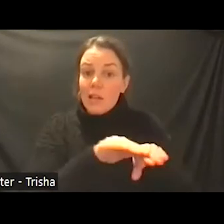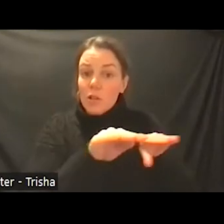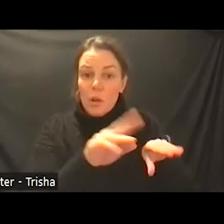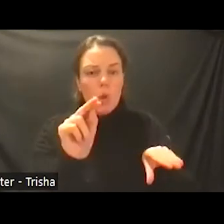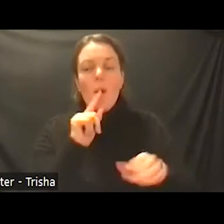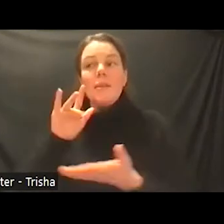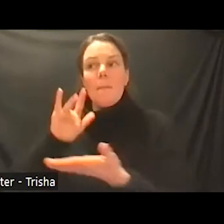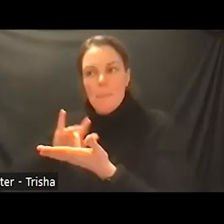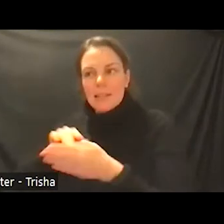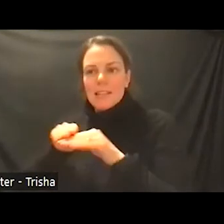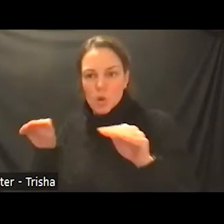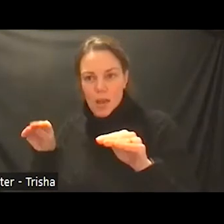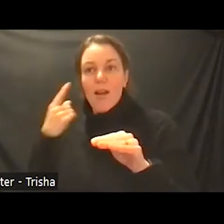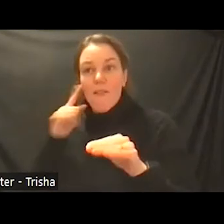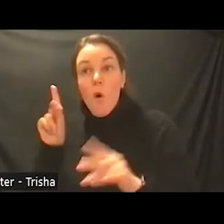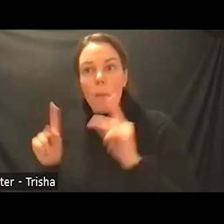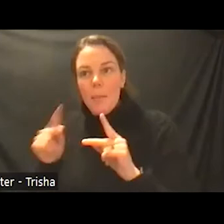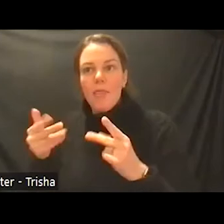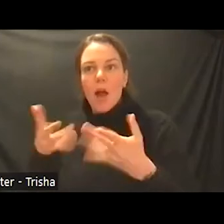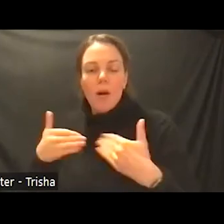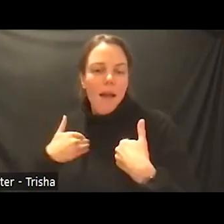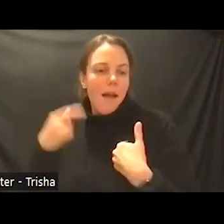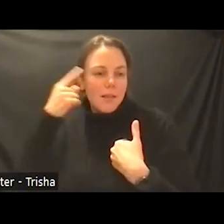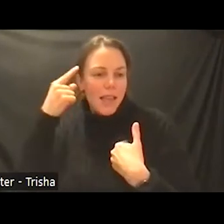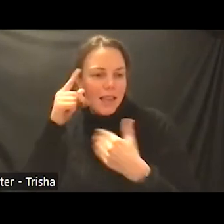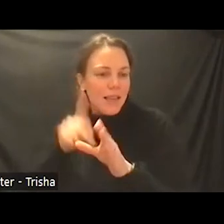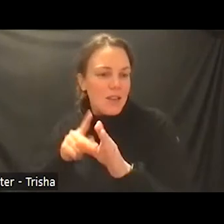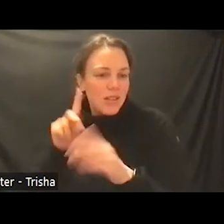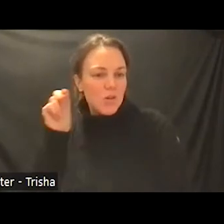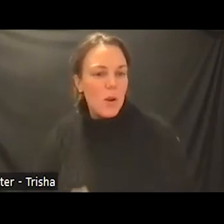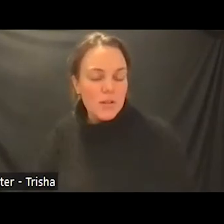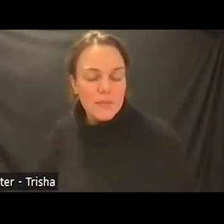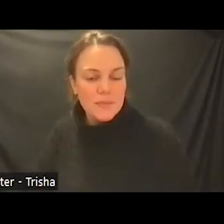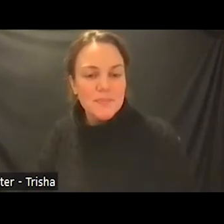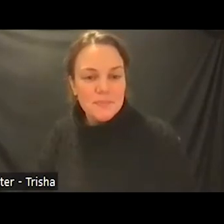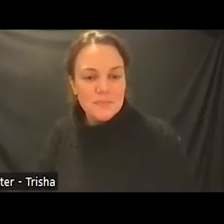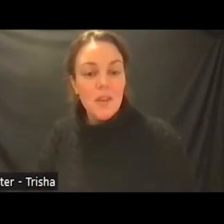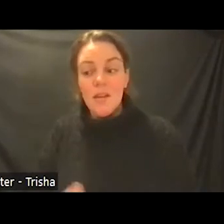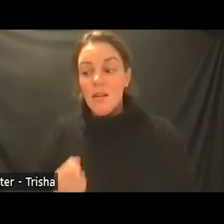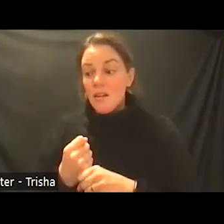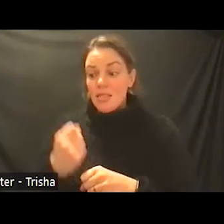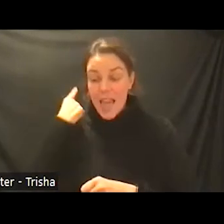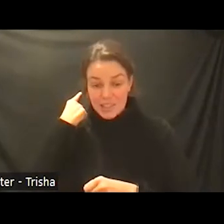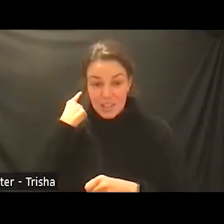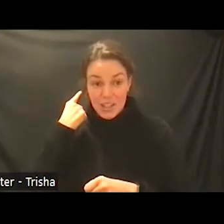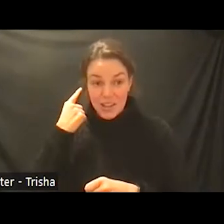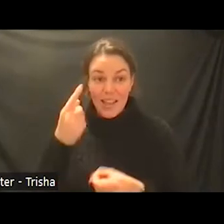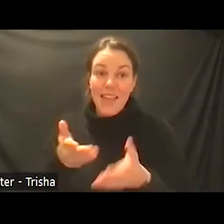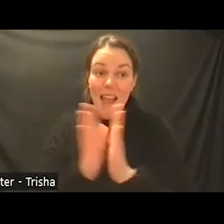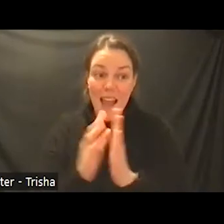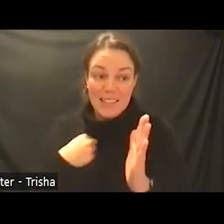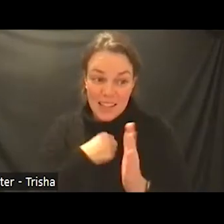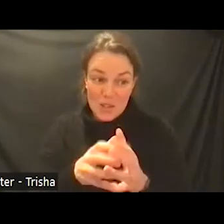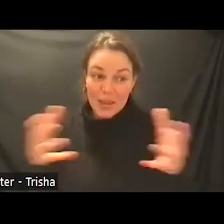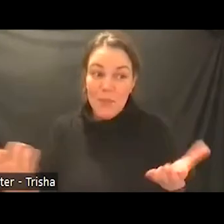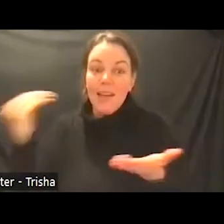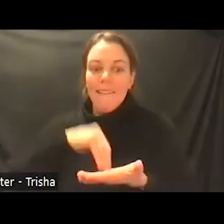for people with psychiatric disorders last year we were asked to expand once again and we expanded to